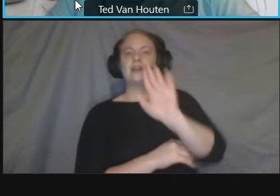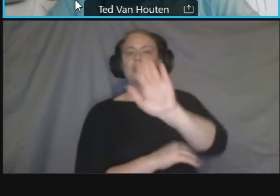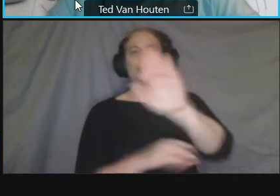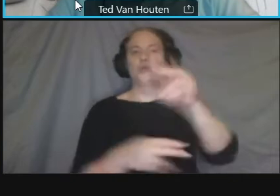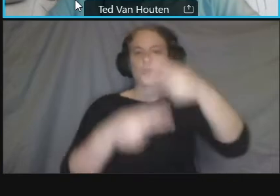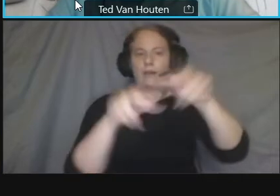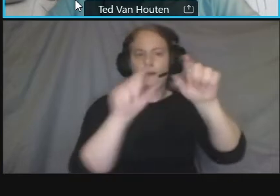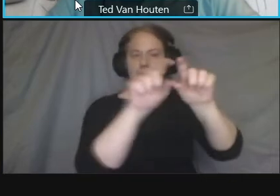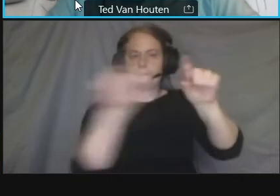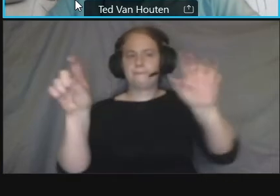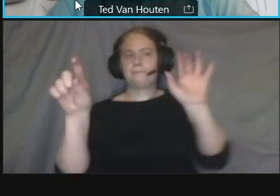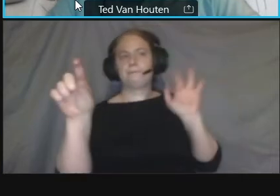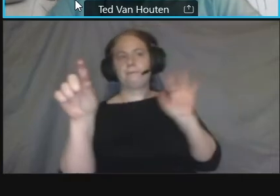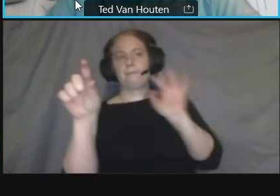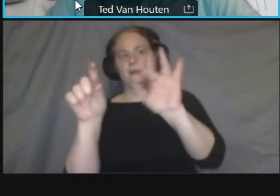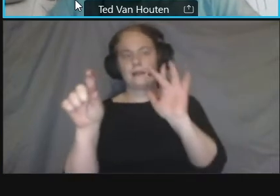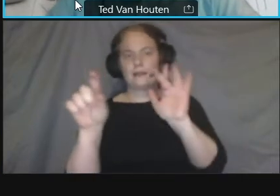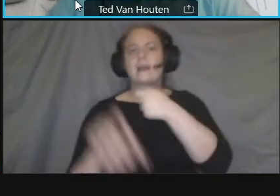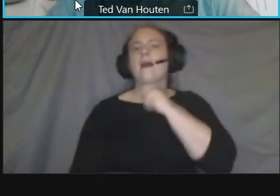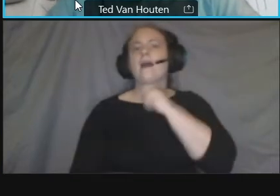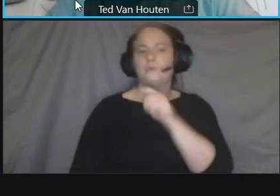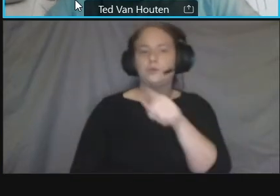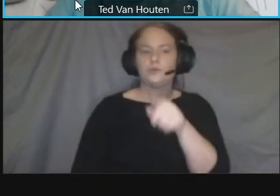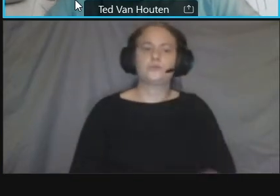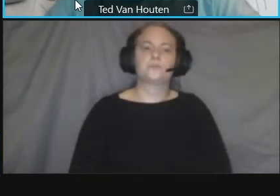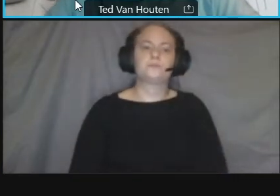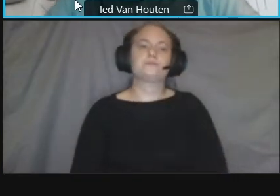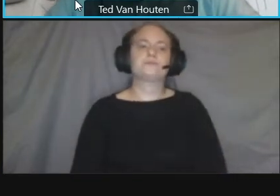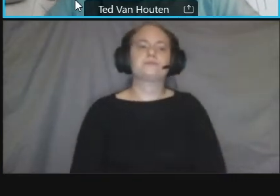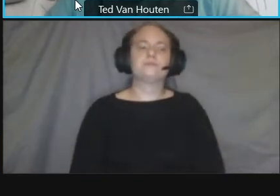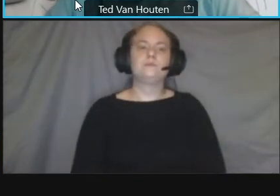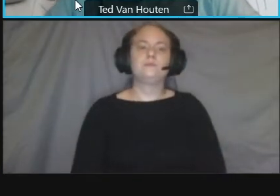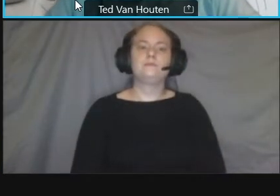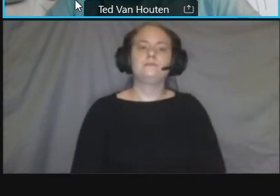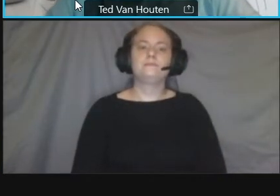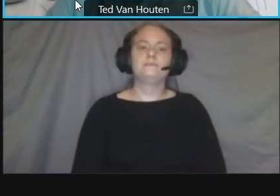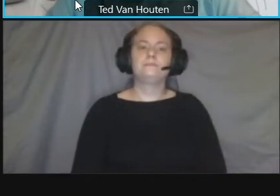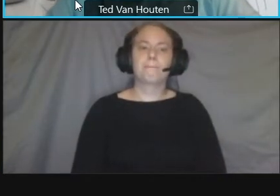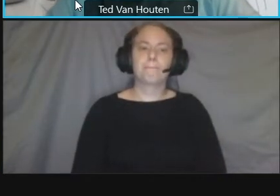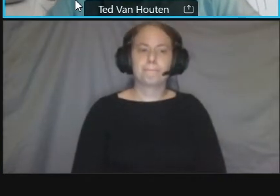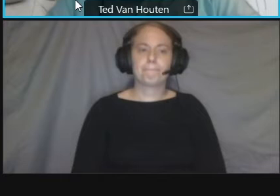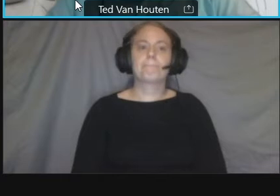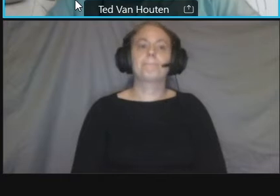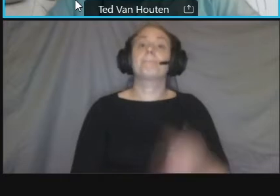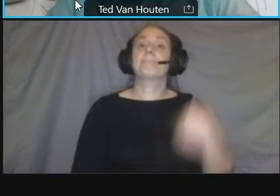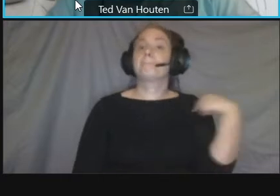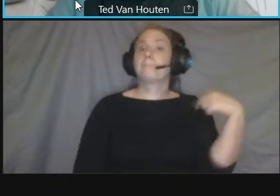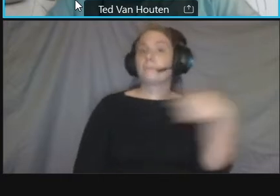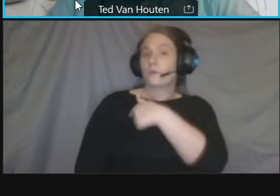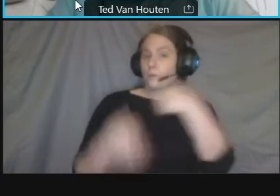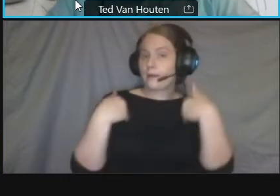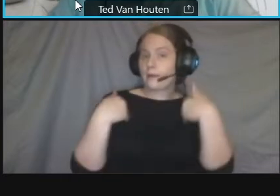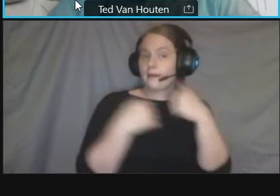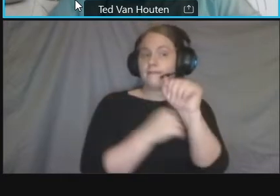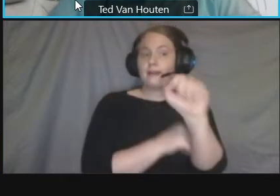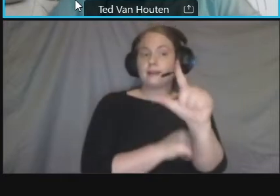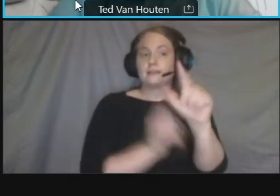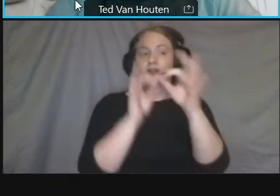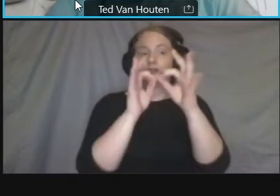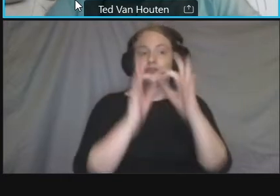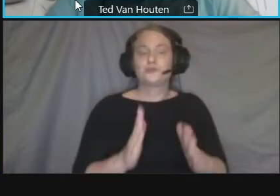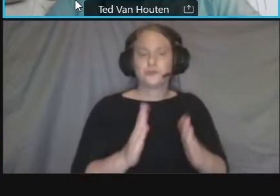joining by phone raise your hand um we have asl interpreters uh thank you to our asl producers for